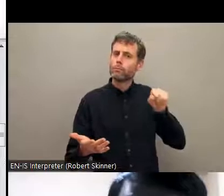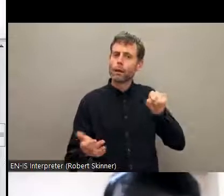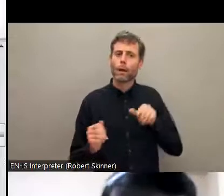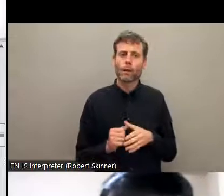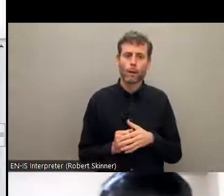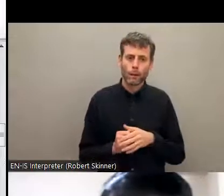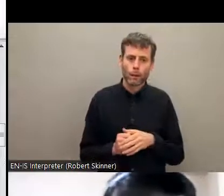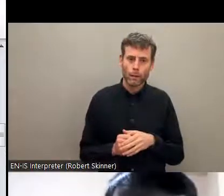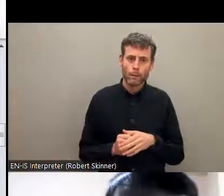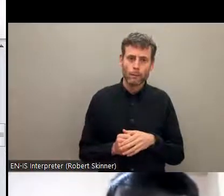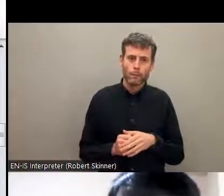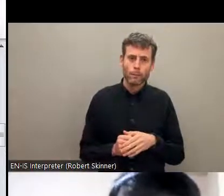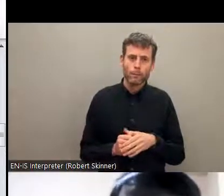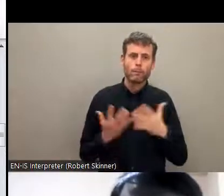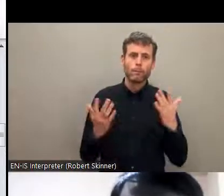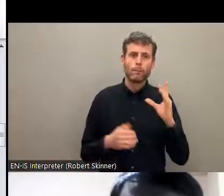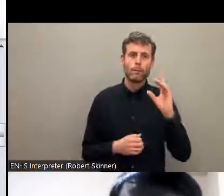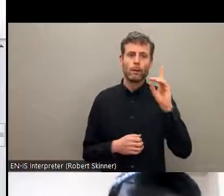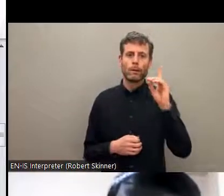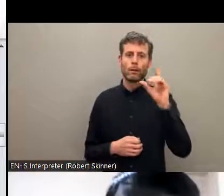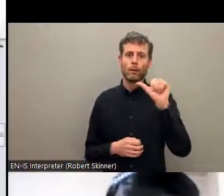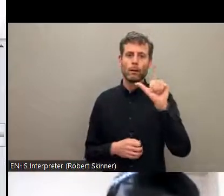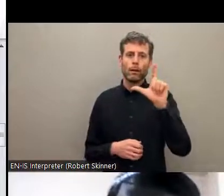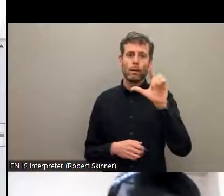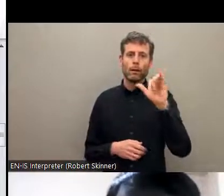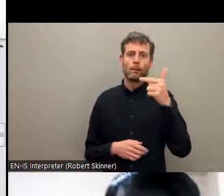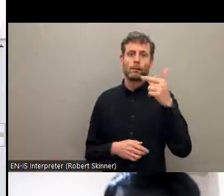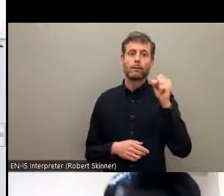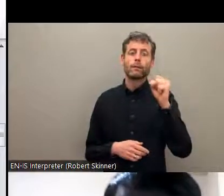the Dalits. If you see some data about